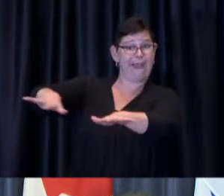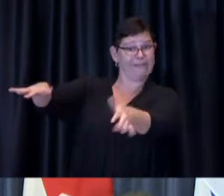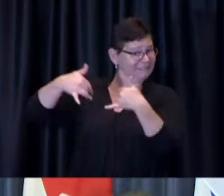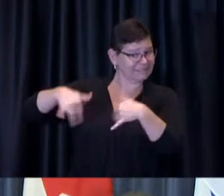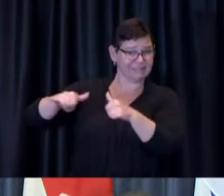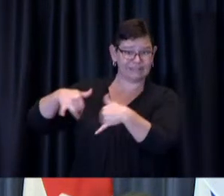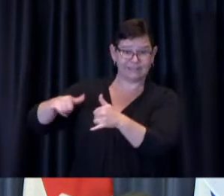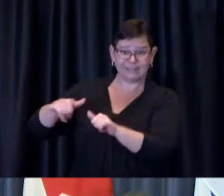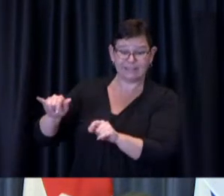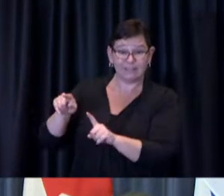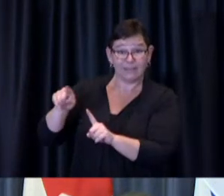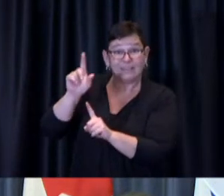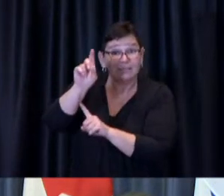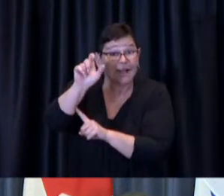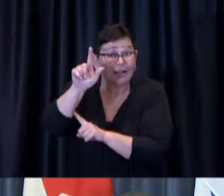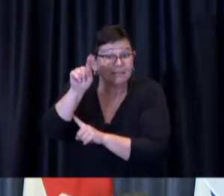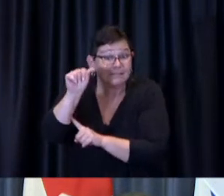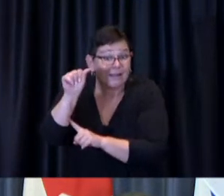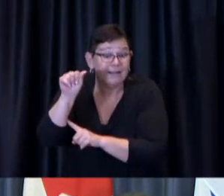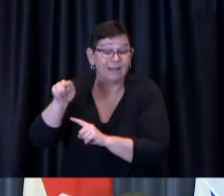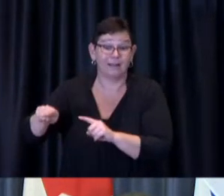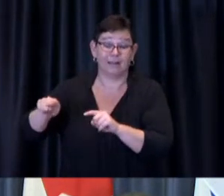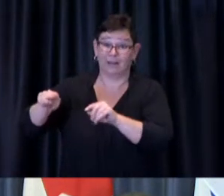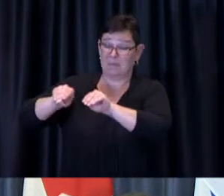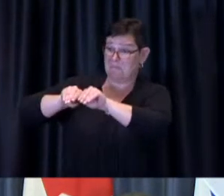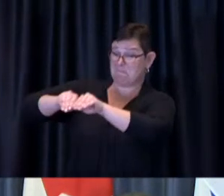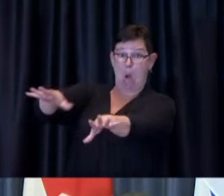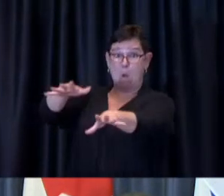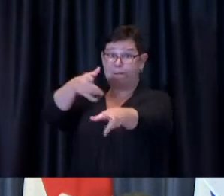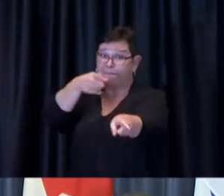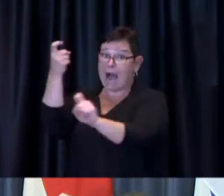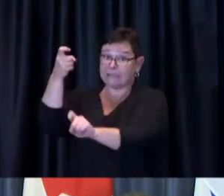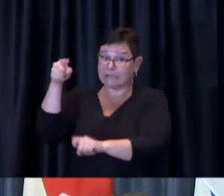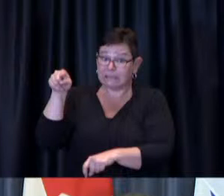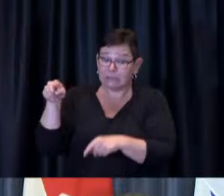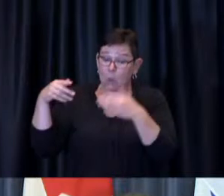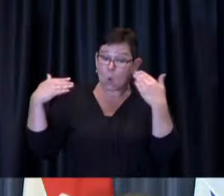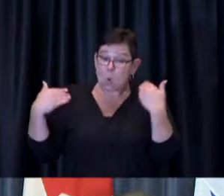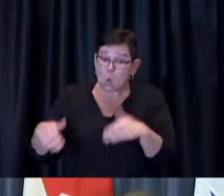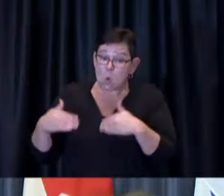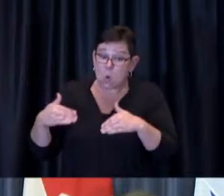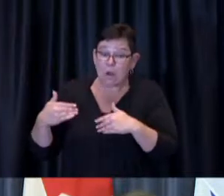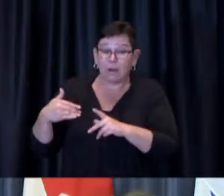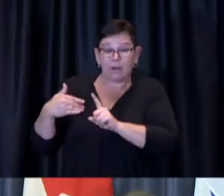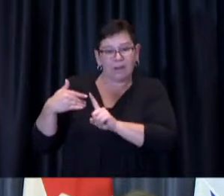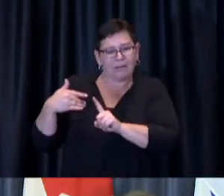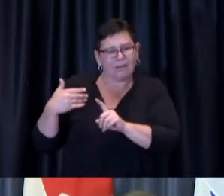increased transmissibility there's certainly clear benefit to using all the layers of protection that